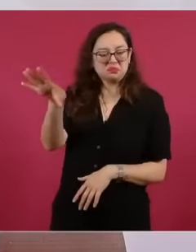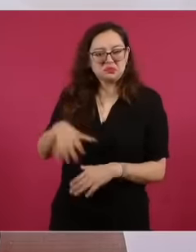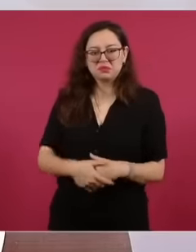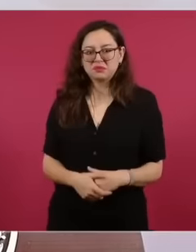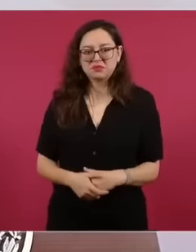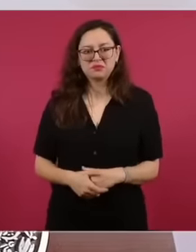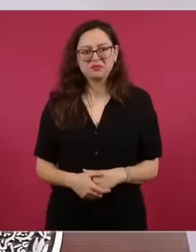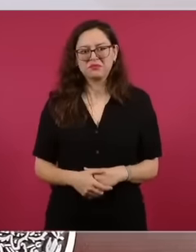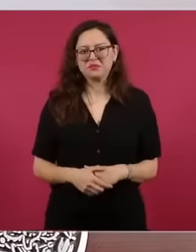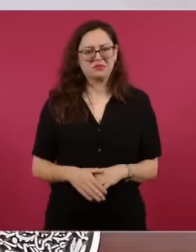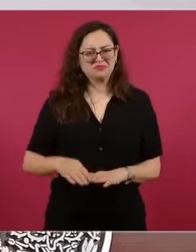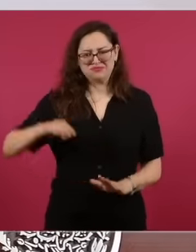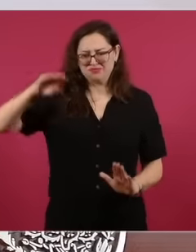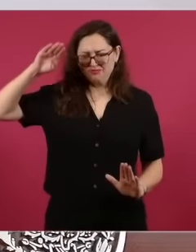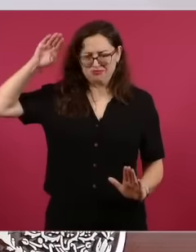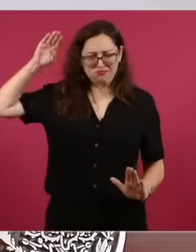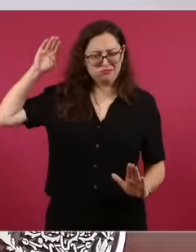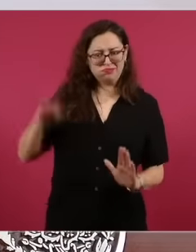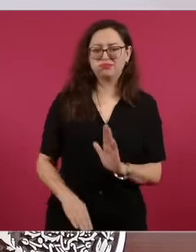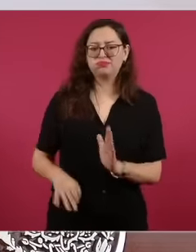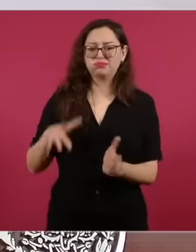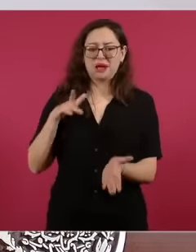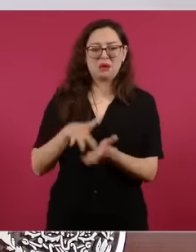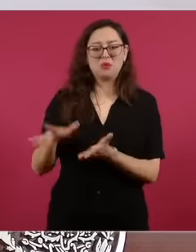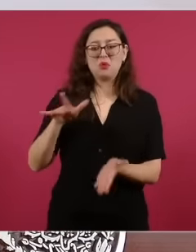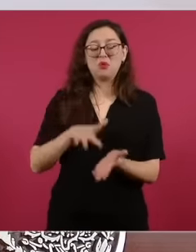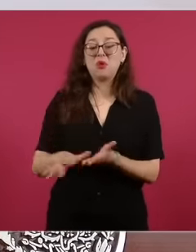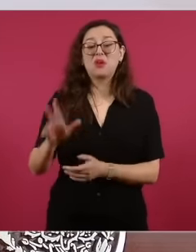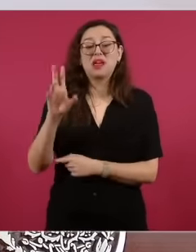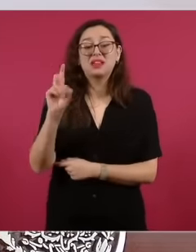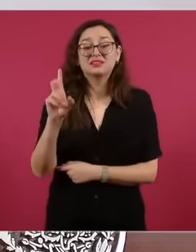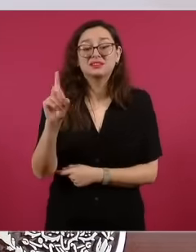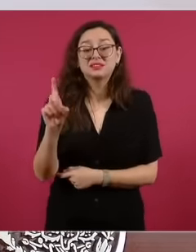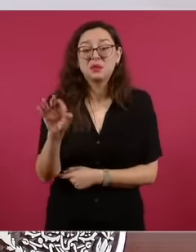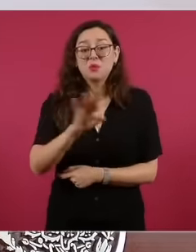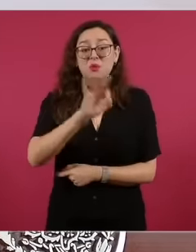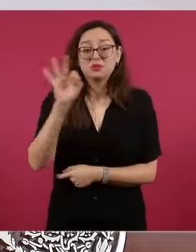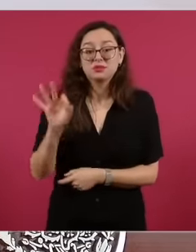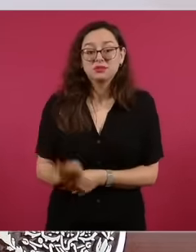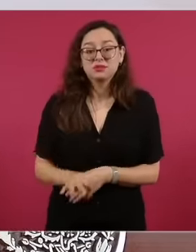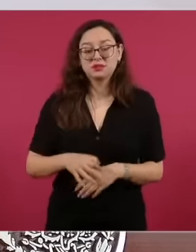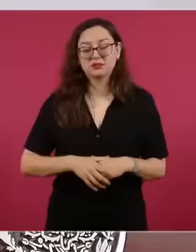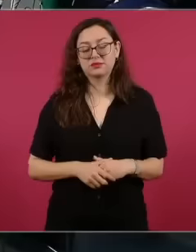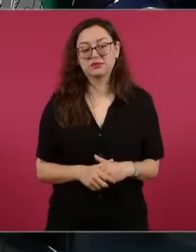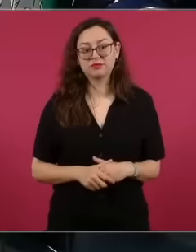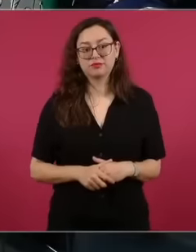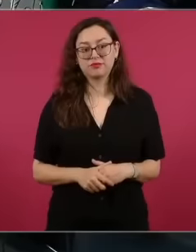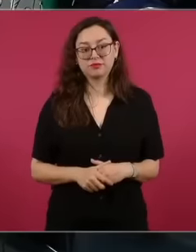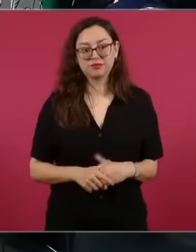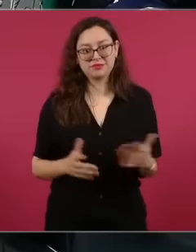30% acceptance after he gave them